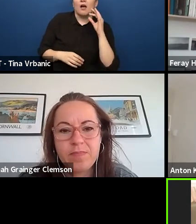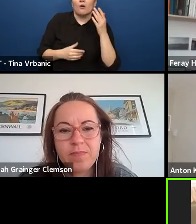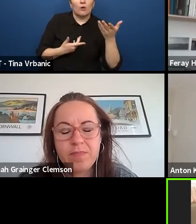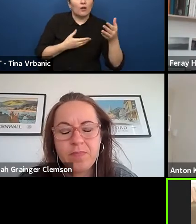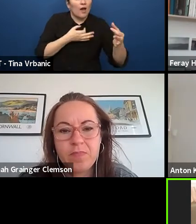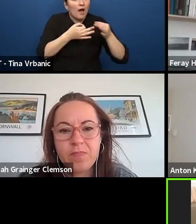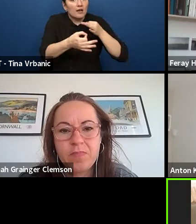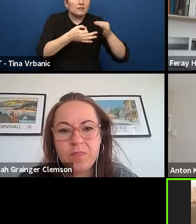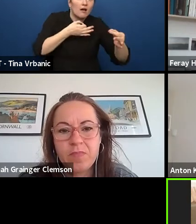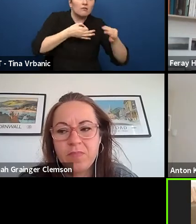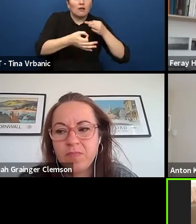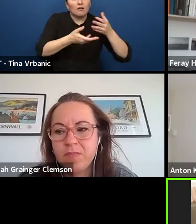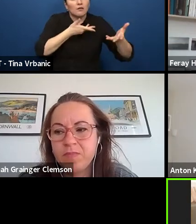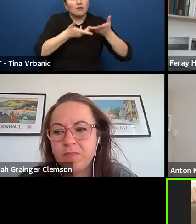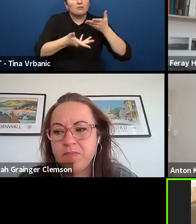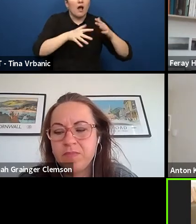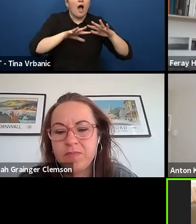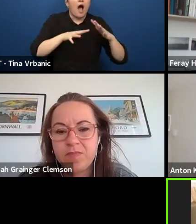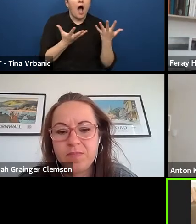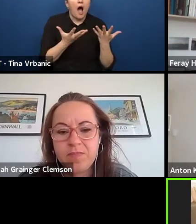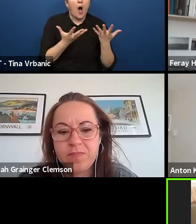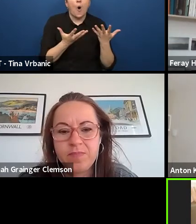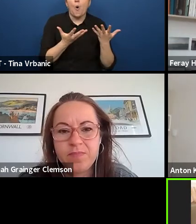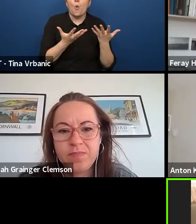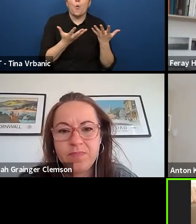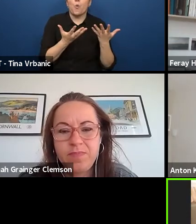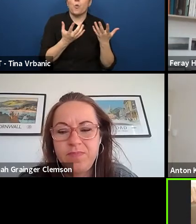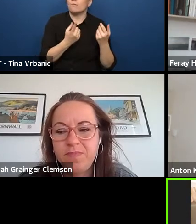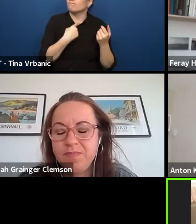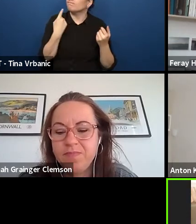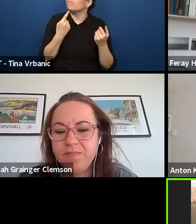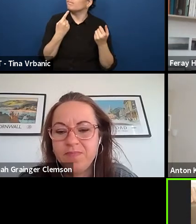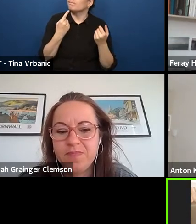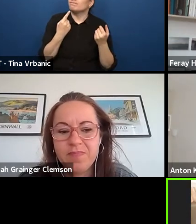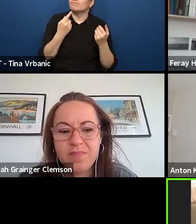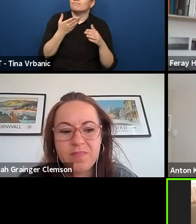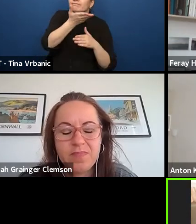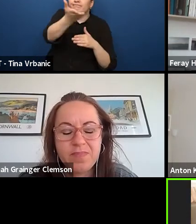how we can connect to those who have not access to culture.